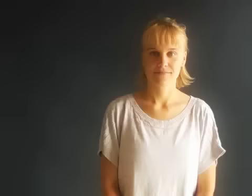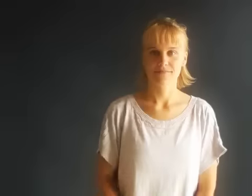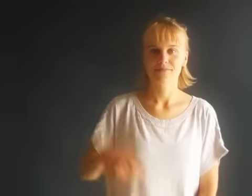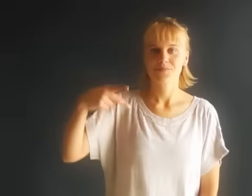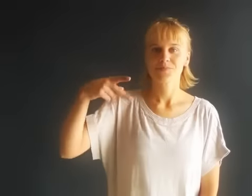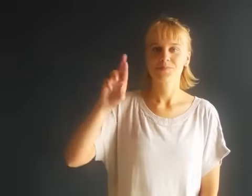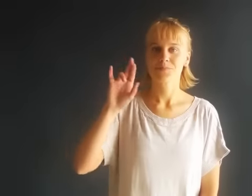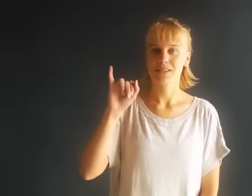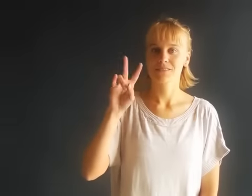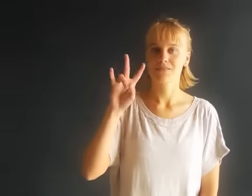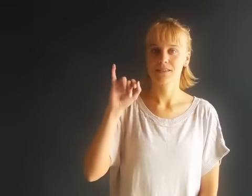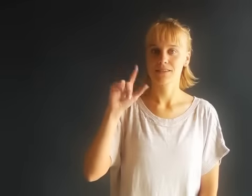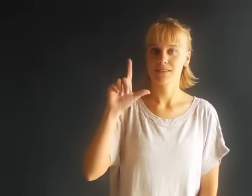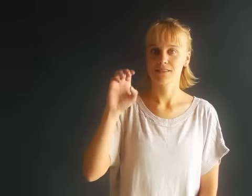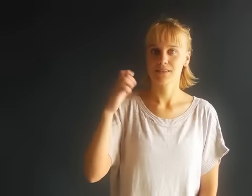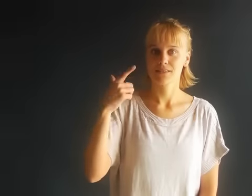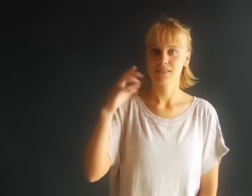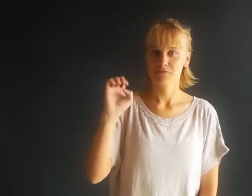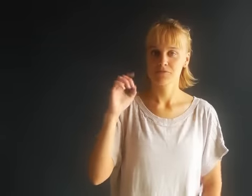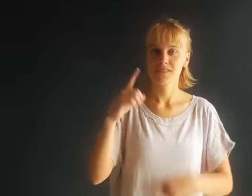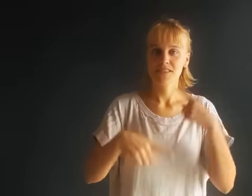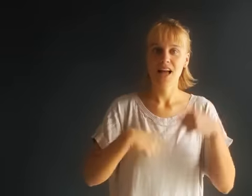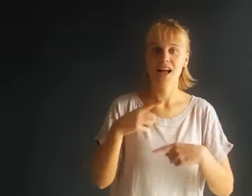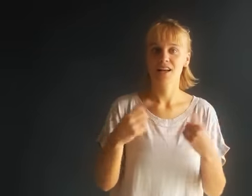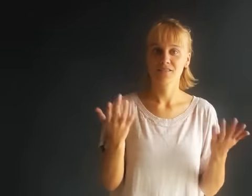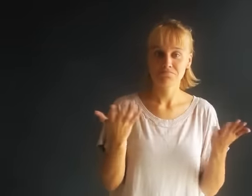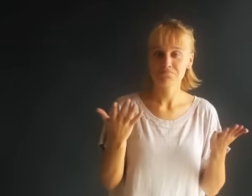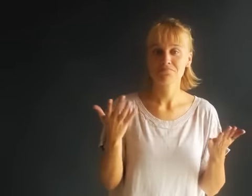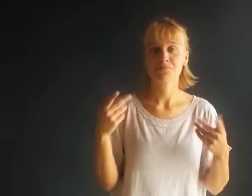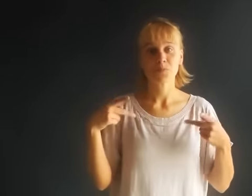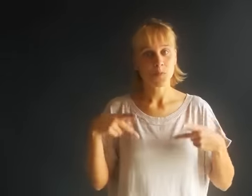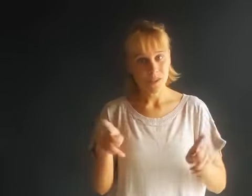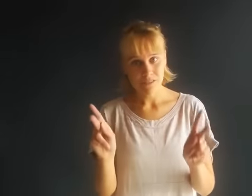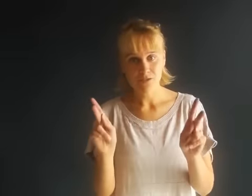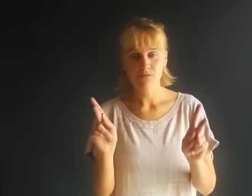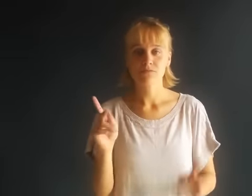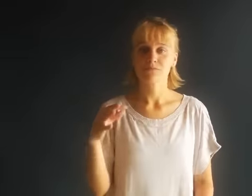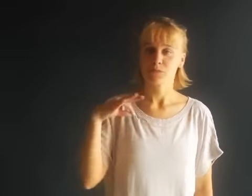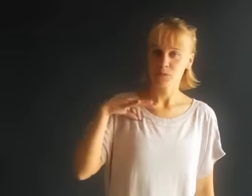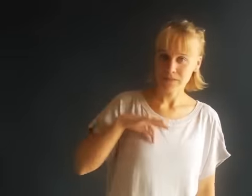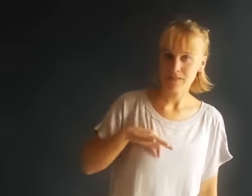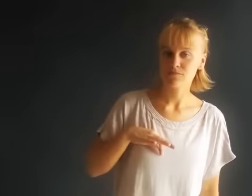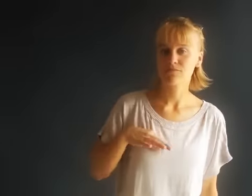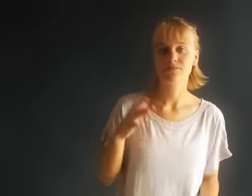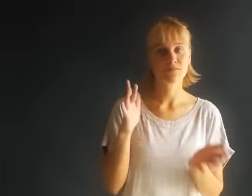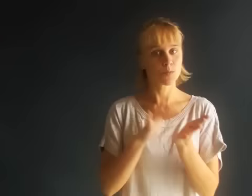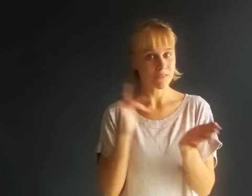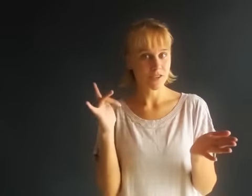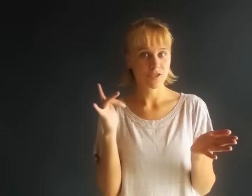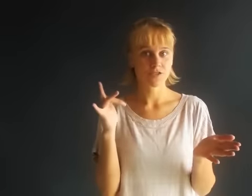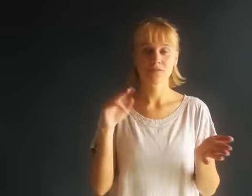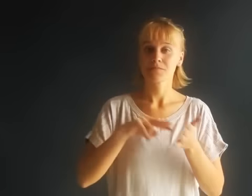"Privilege" can be signed by saying [ASL examples]